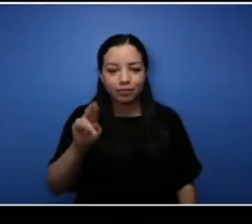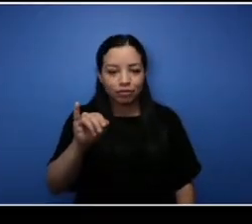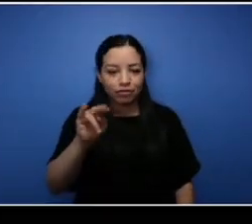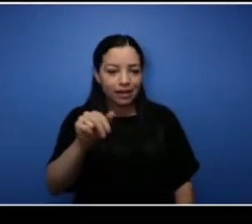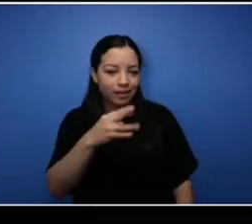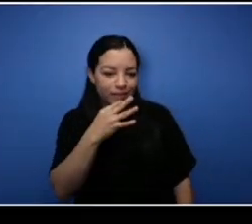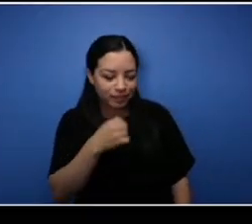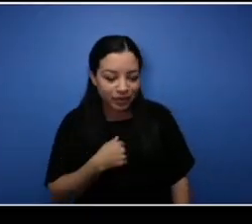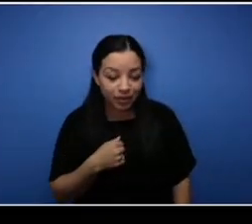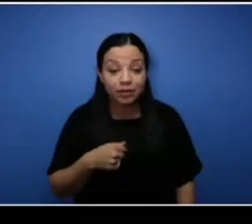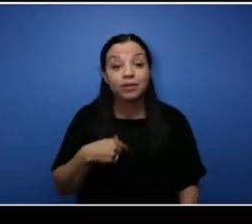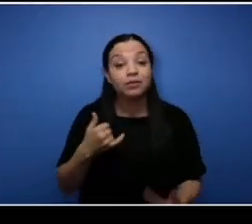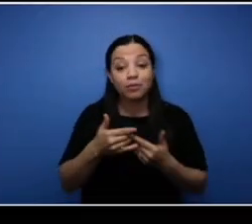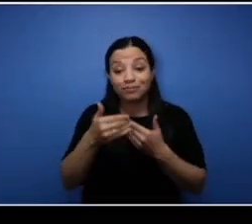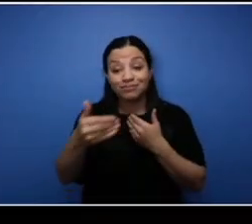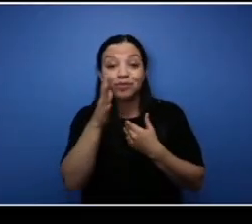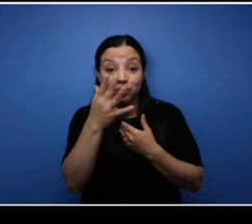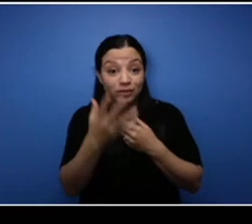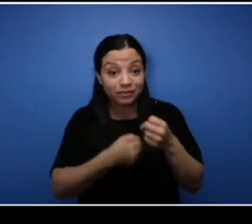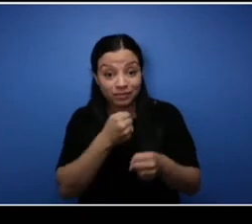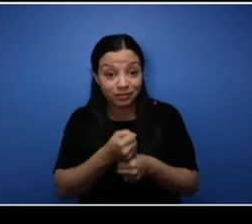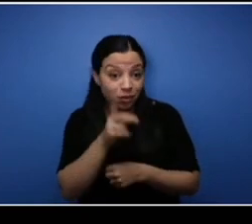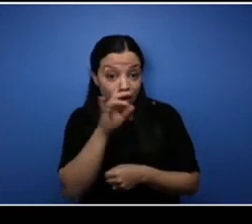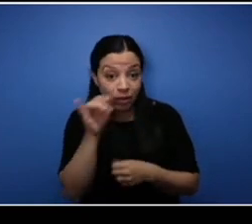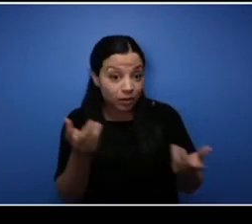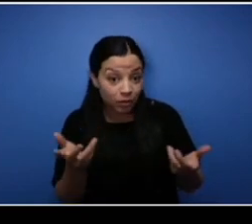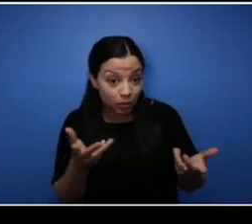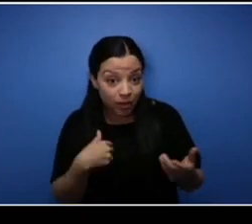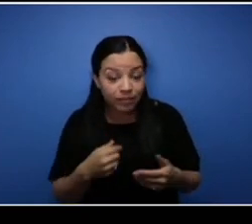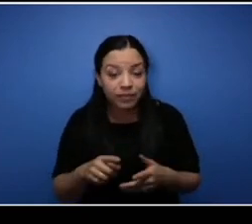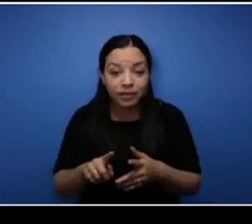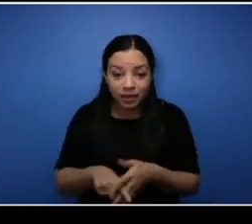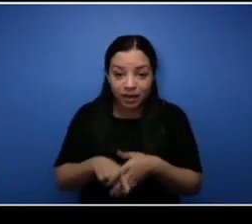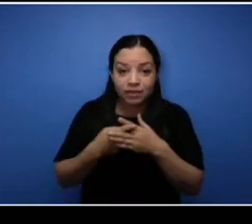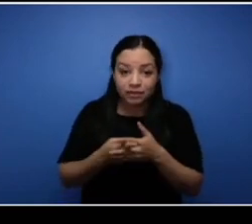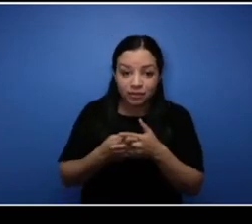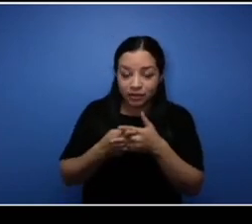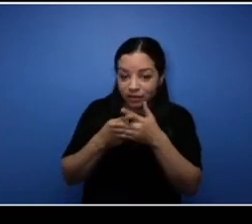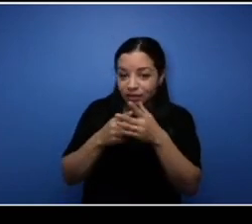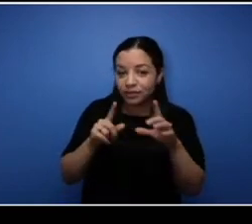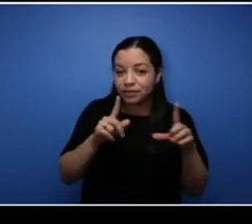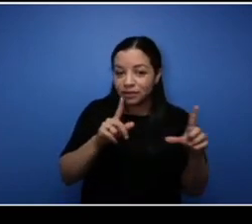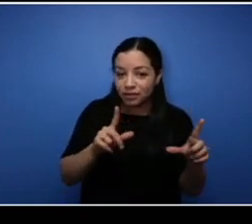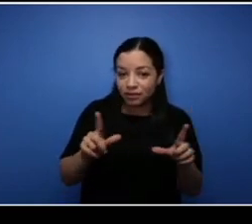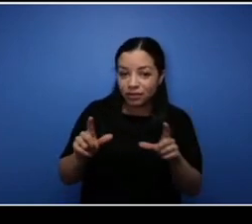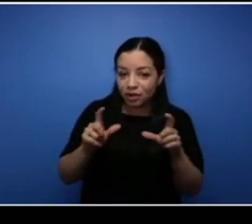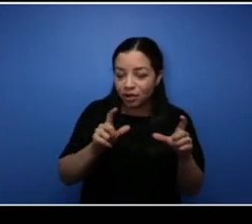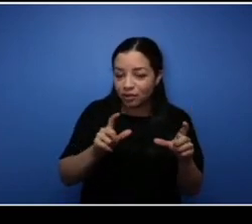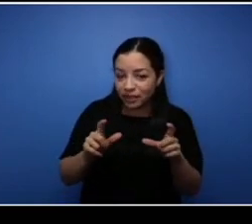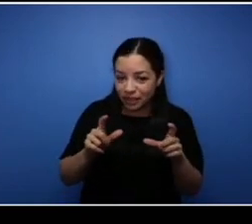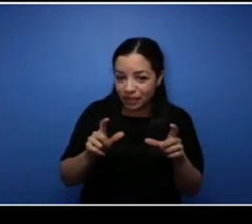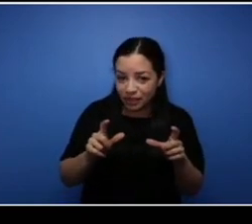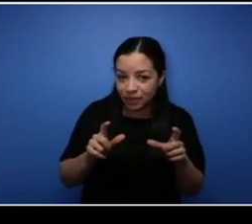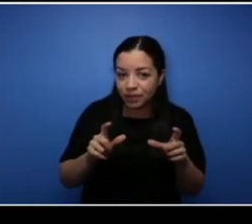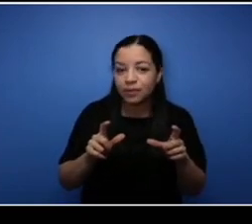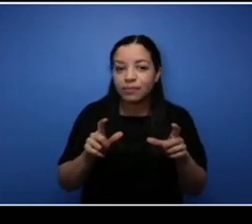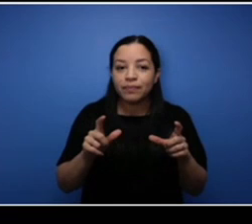I started off just doing boudoir photography and but since then I've been asked to do a